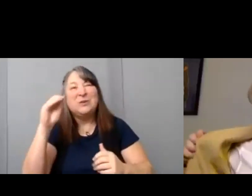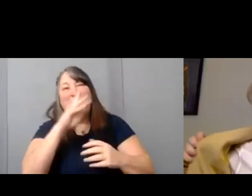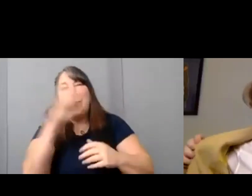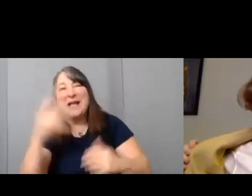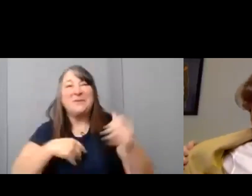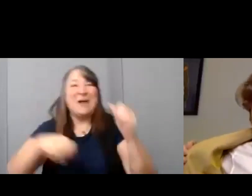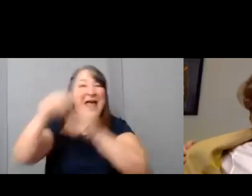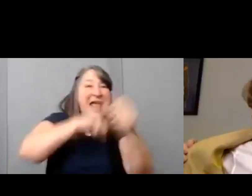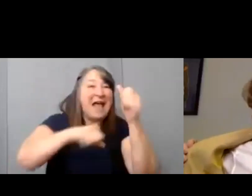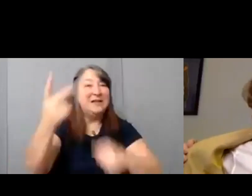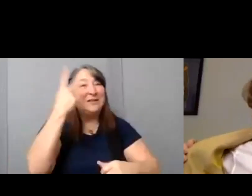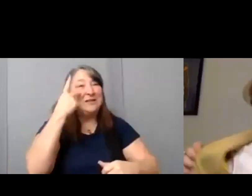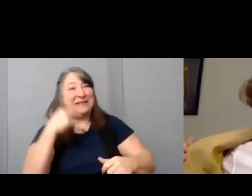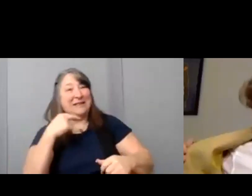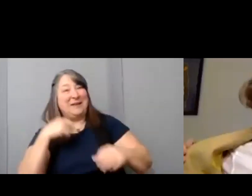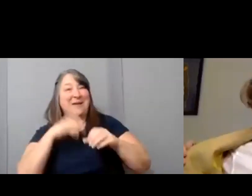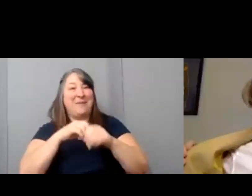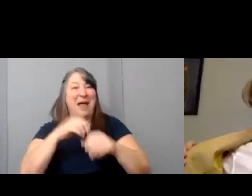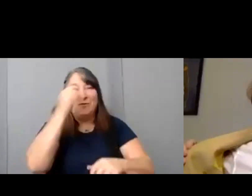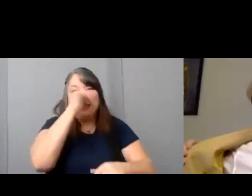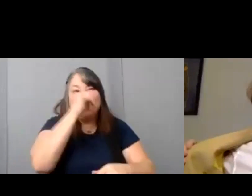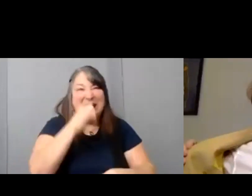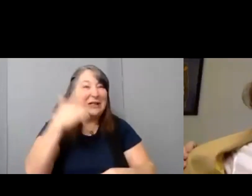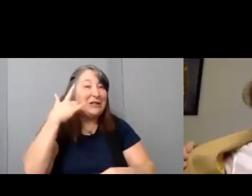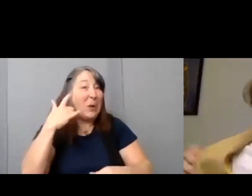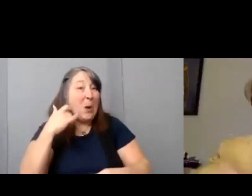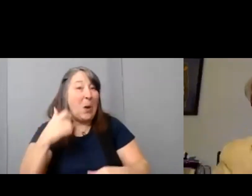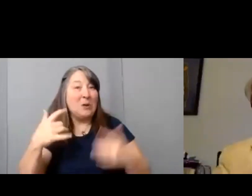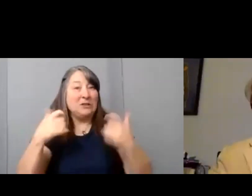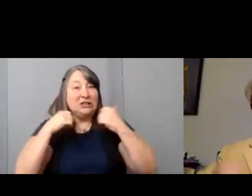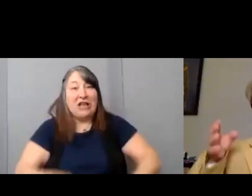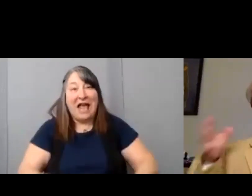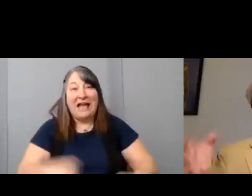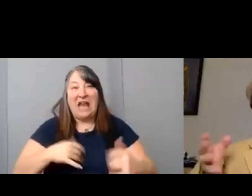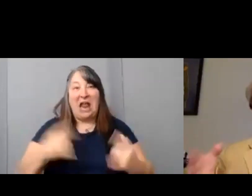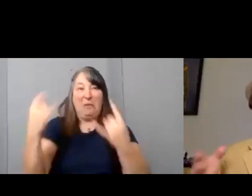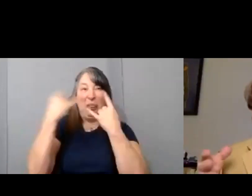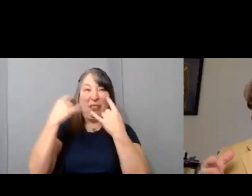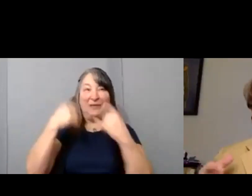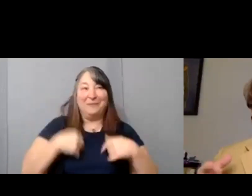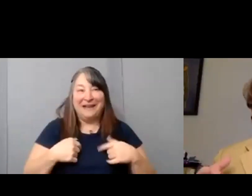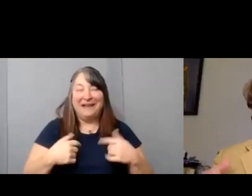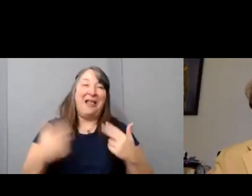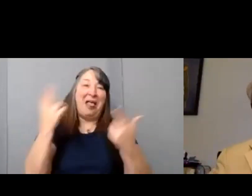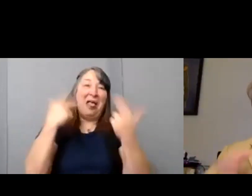my ridiculous gold jacket and heckle me in person. But you know what's special about this year?